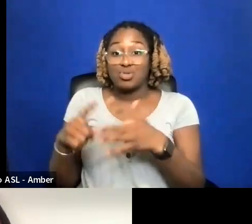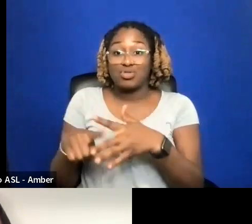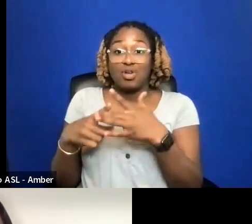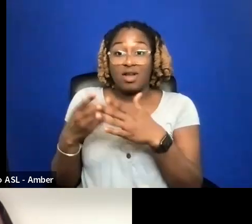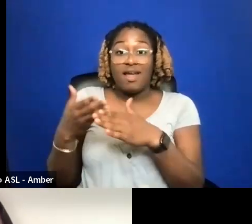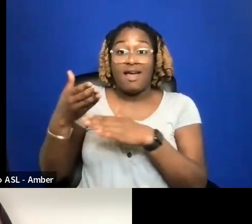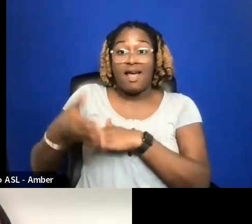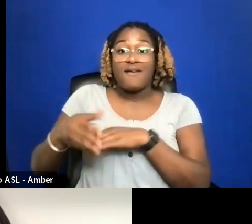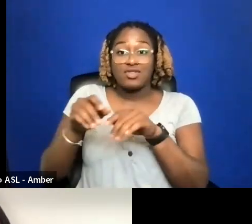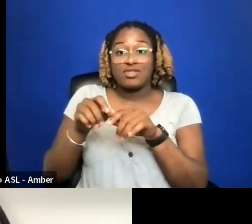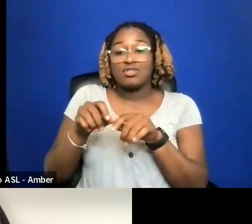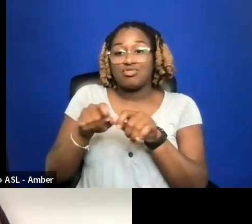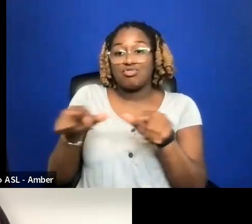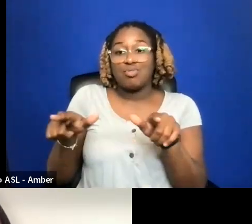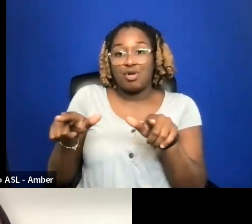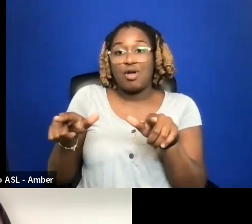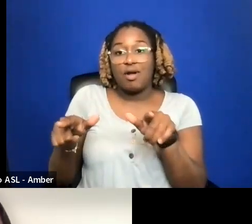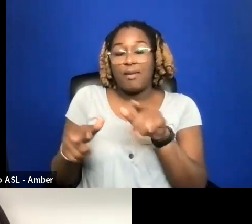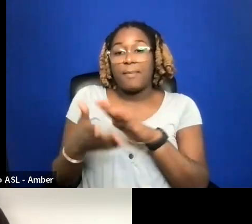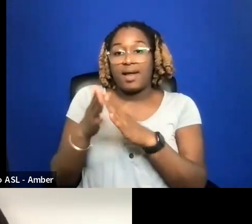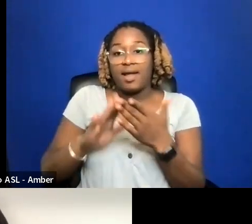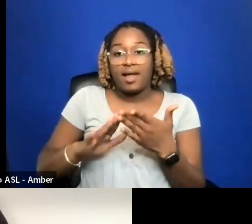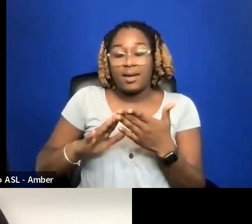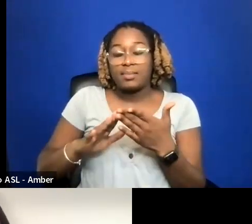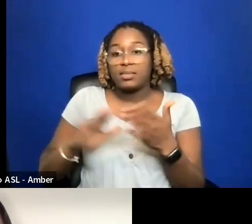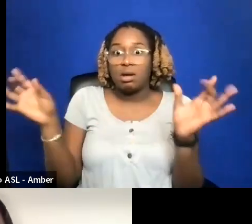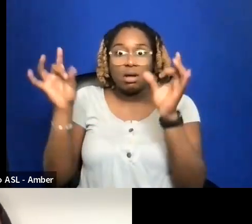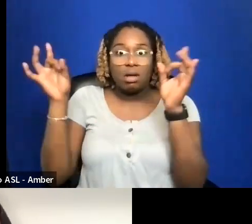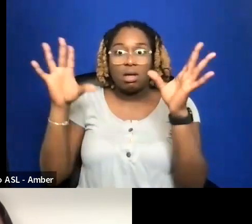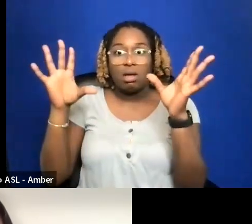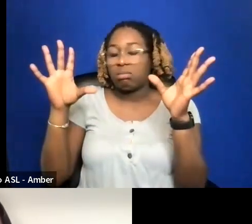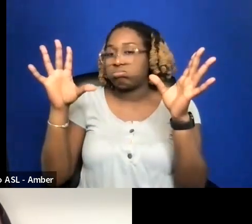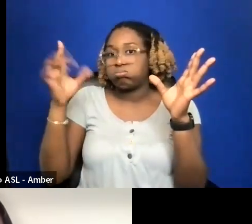AFTER DISTRIBUTOR BECAME A NIGHTMARE AND DESTROYED ITSELF.